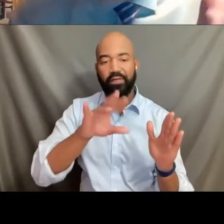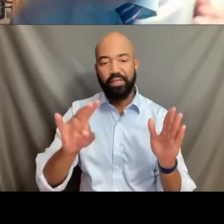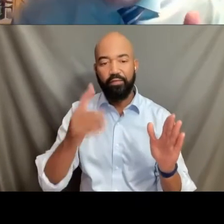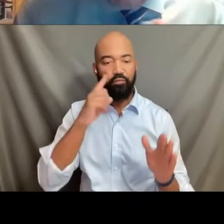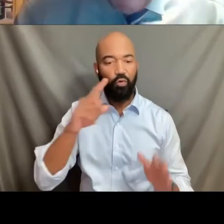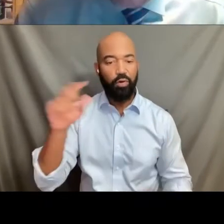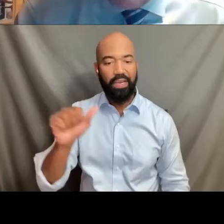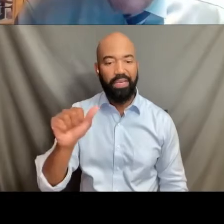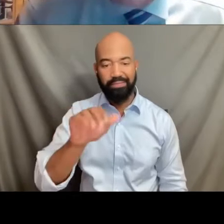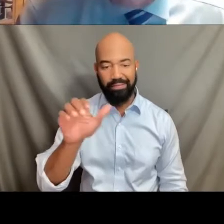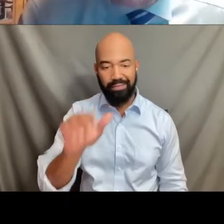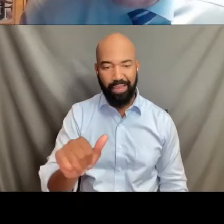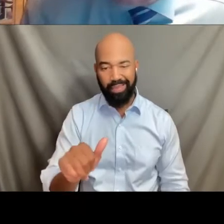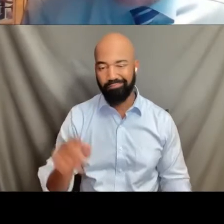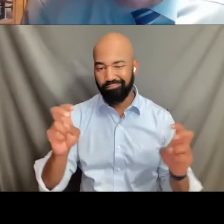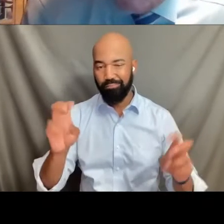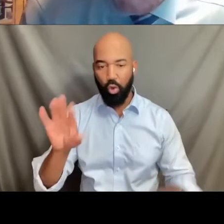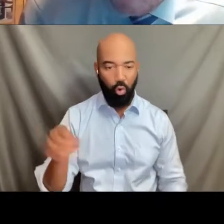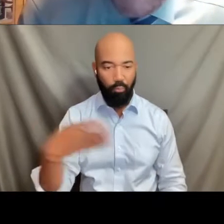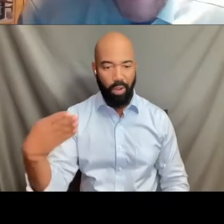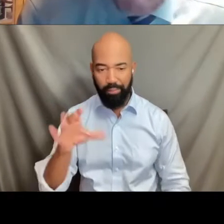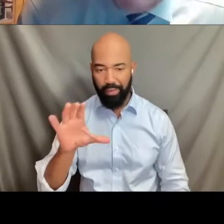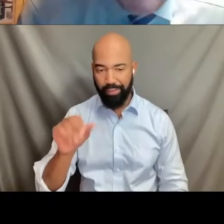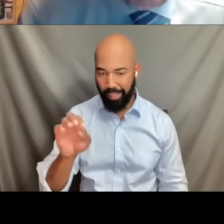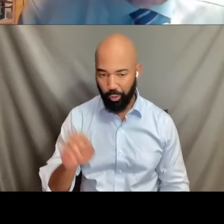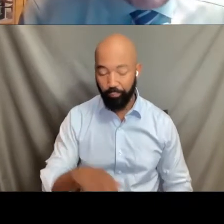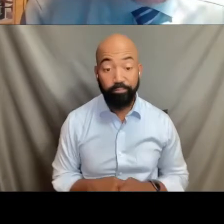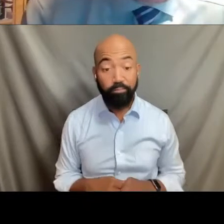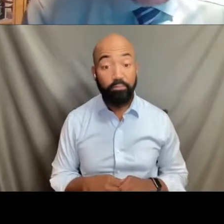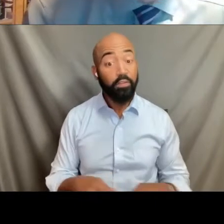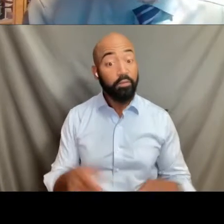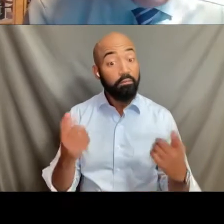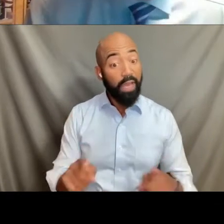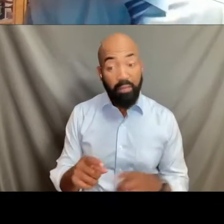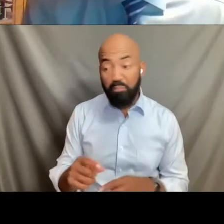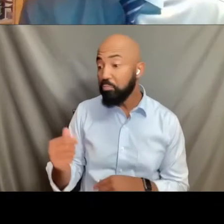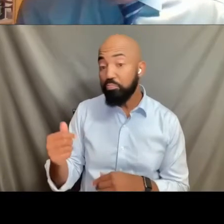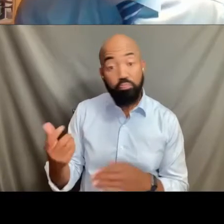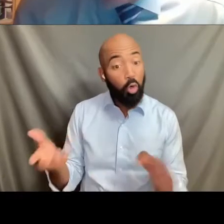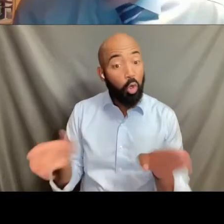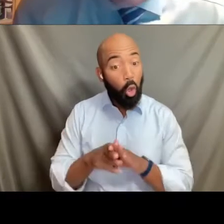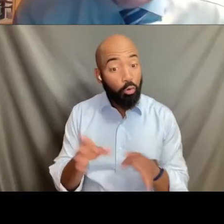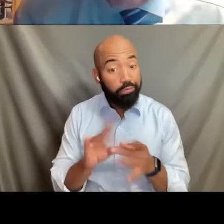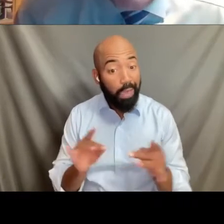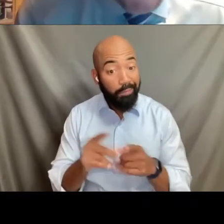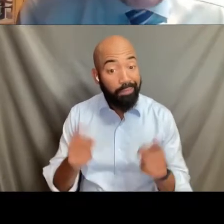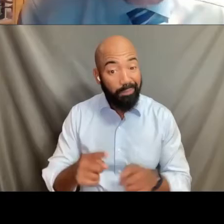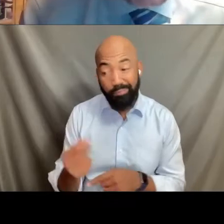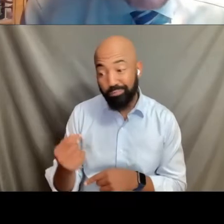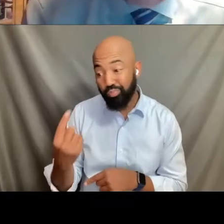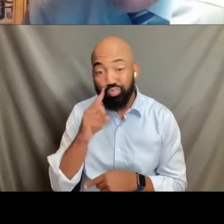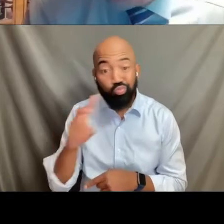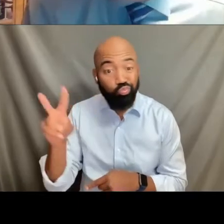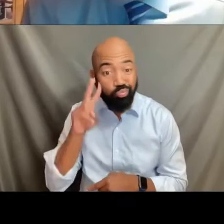This is another matter that was just closed in comment a couple of days ago. Title IX, as suspect all of you know,